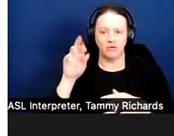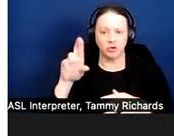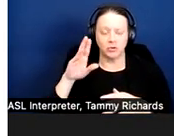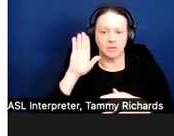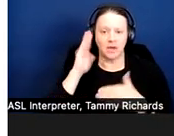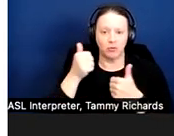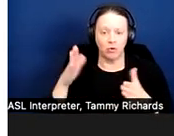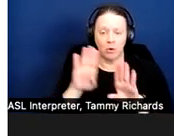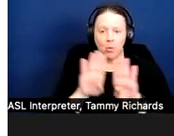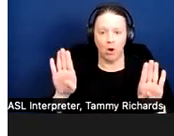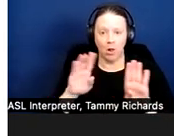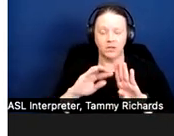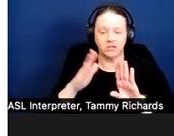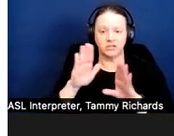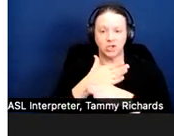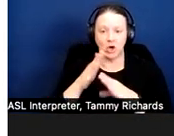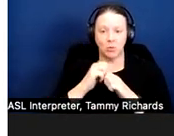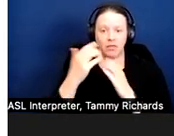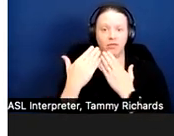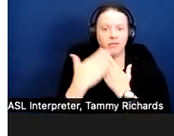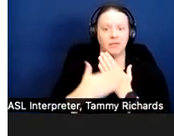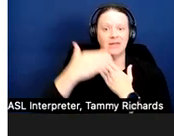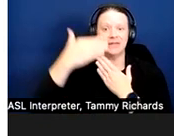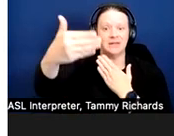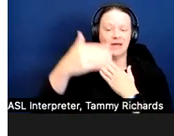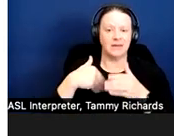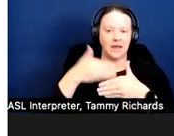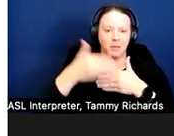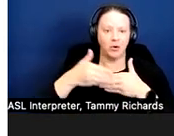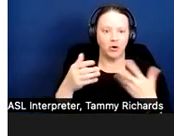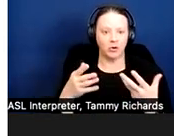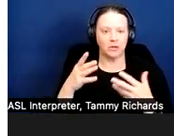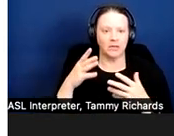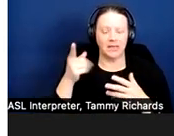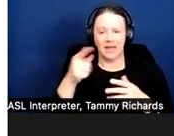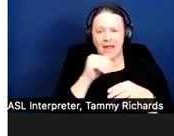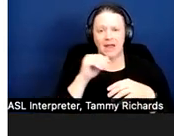a week. The on-site manager warned Trevor that he will lose his housing if he does not get his